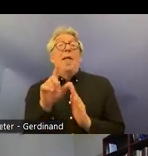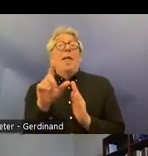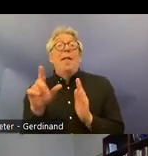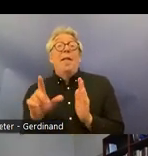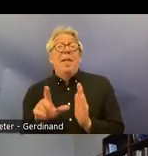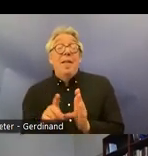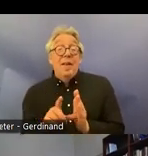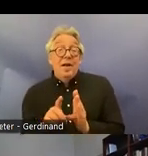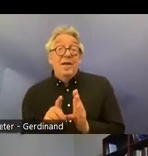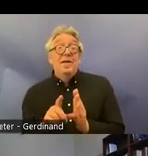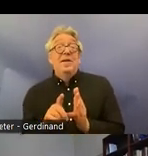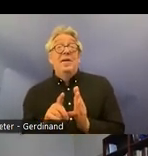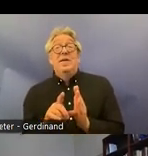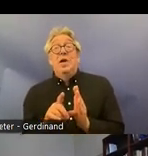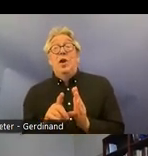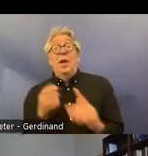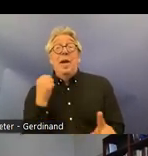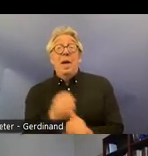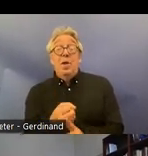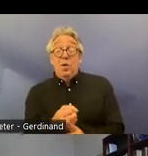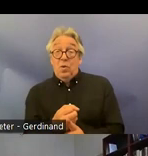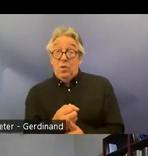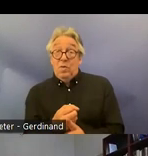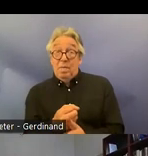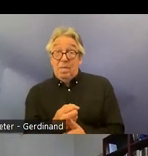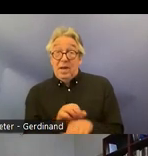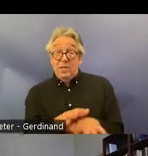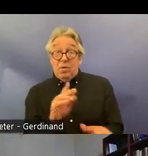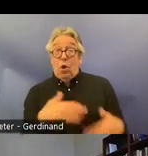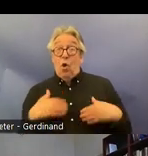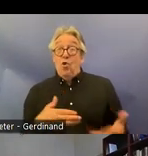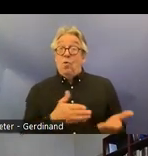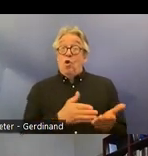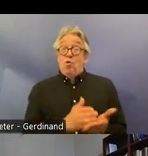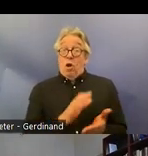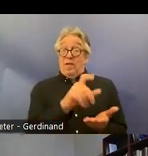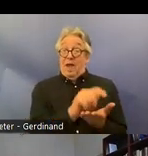strict sense of incorporation into the Human Rights Act compared to